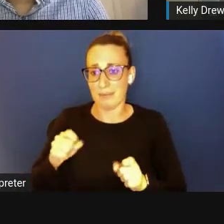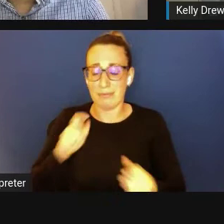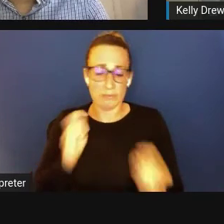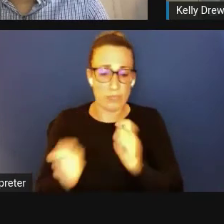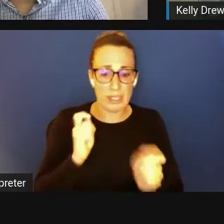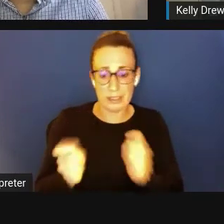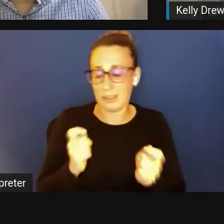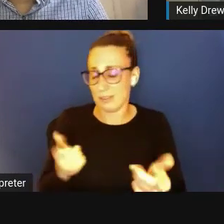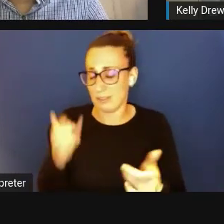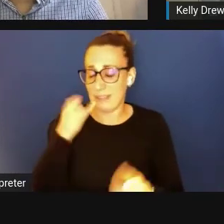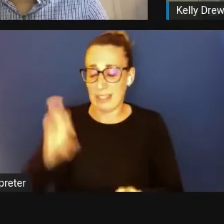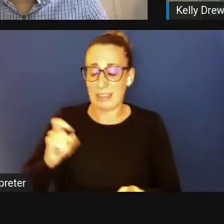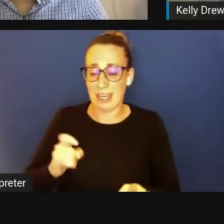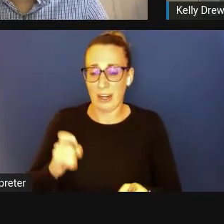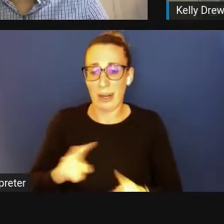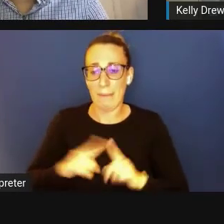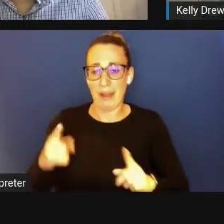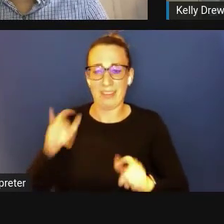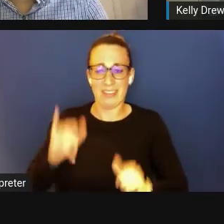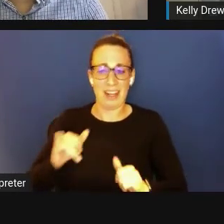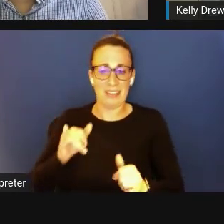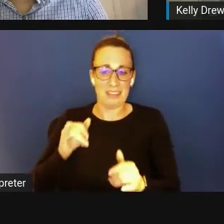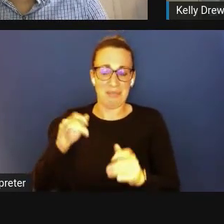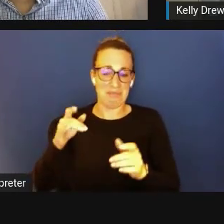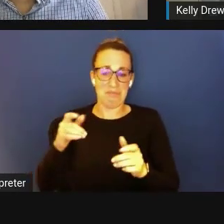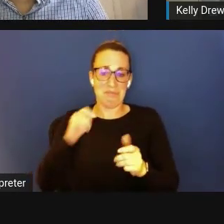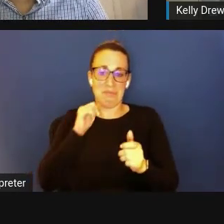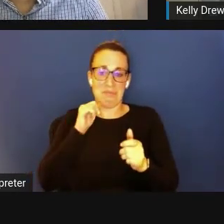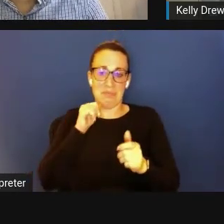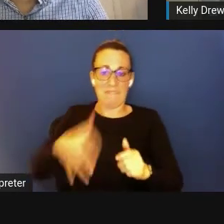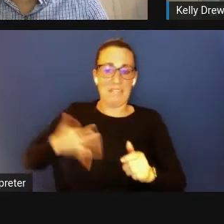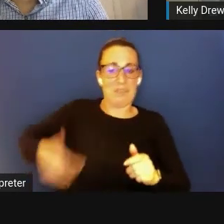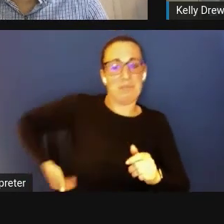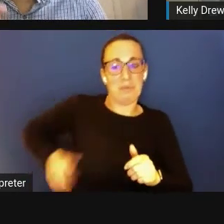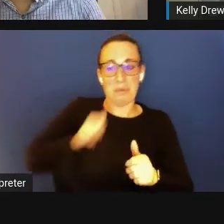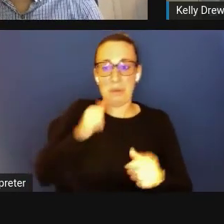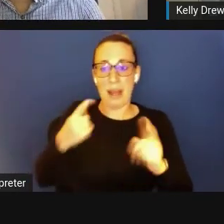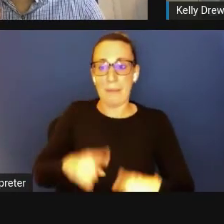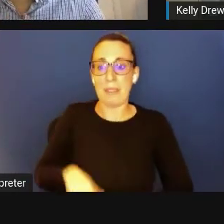Ashim Subedee: Thanks, Johnathan. So there's a question for Kelly, just, you know, with your unique situation.